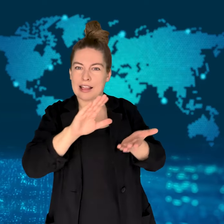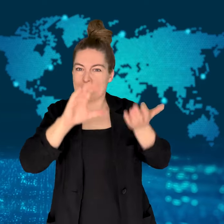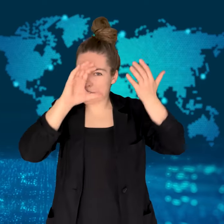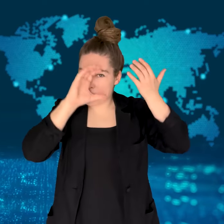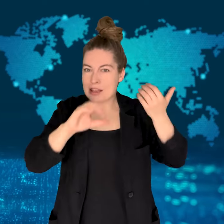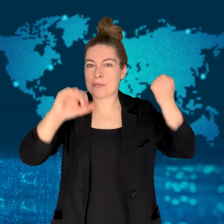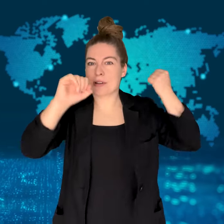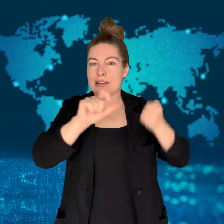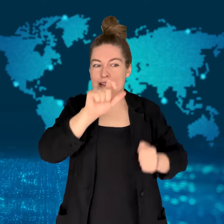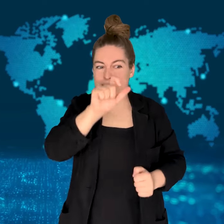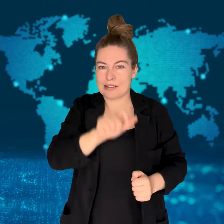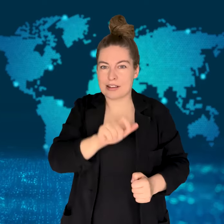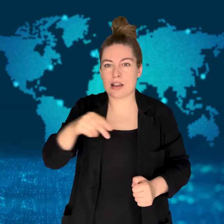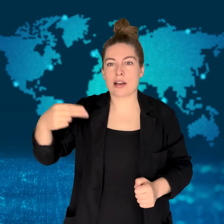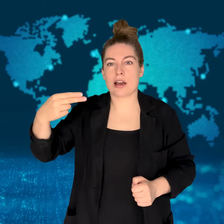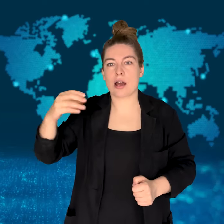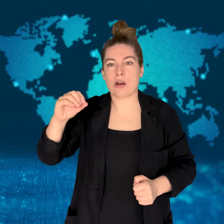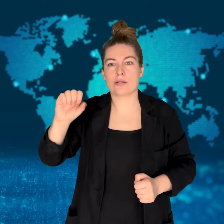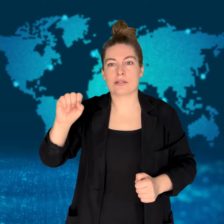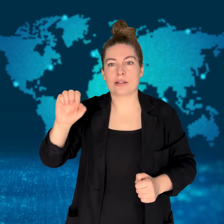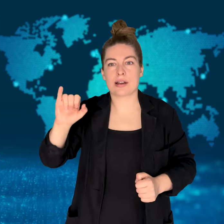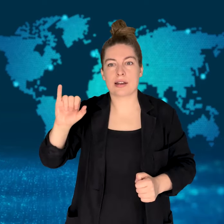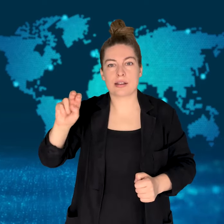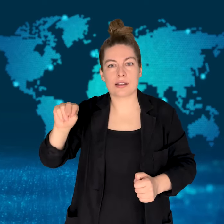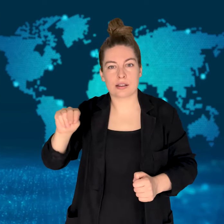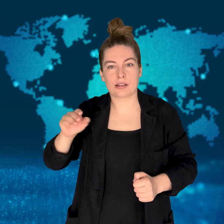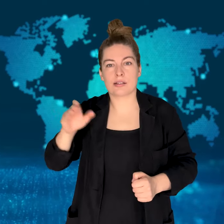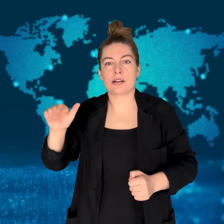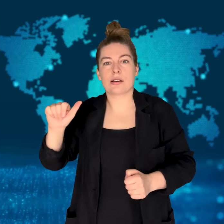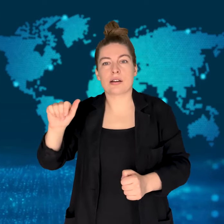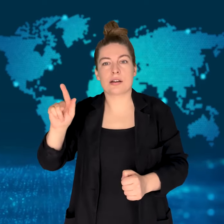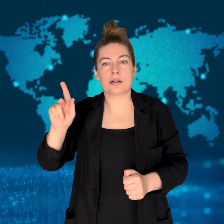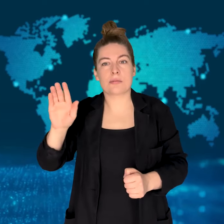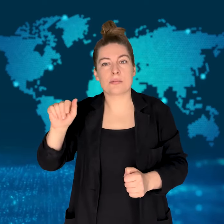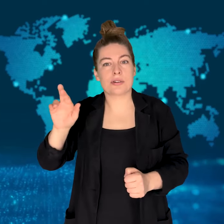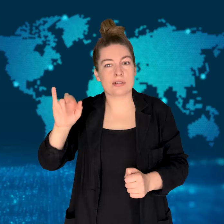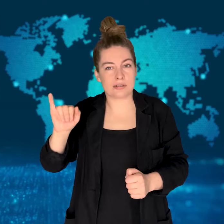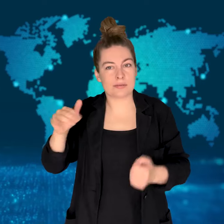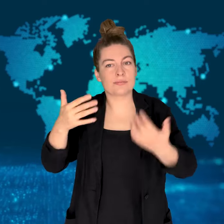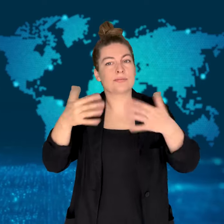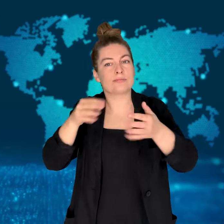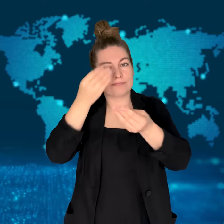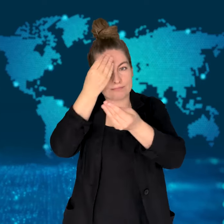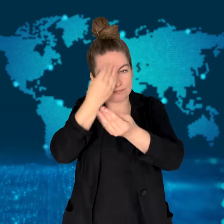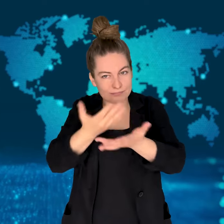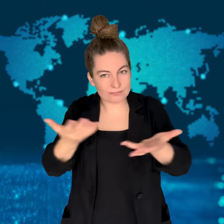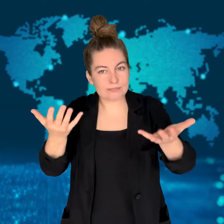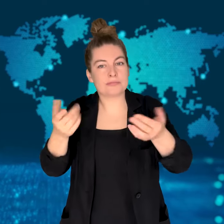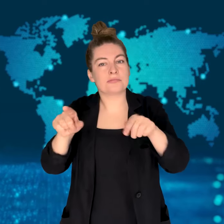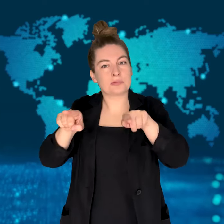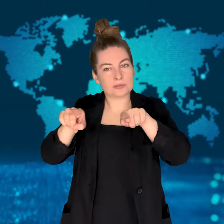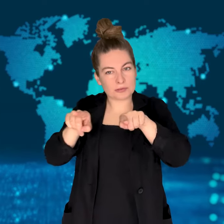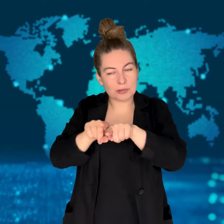Six other officials, including Zahedi's deputy, were killed as well.